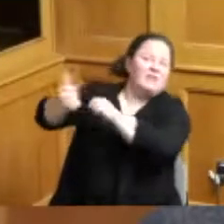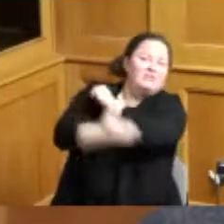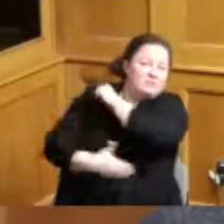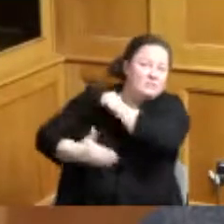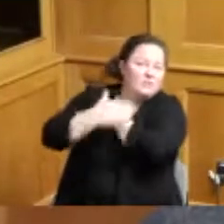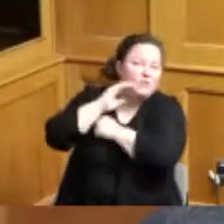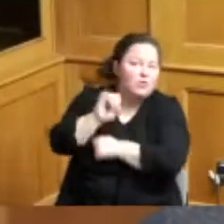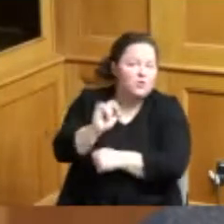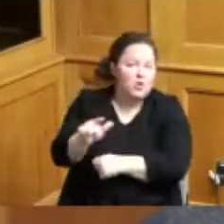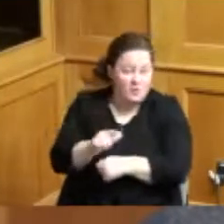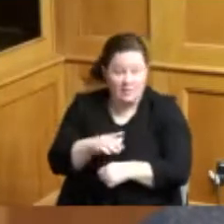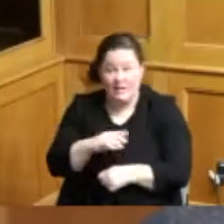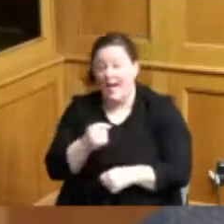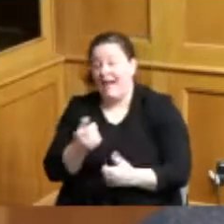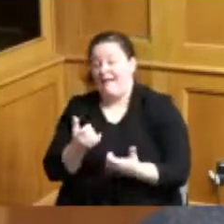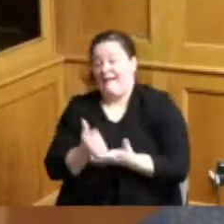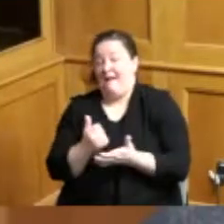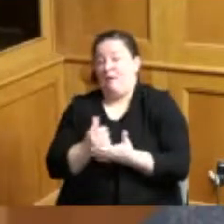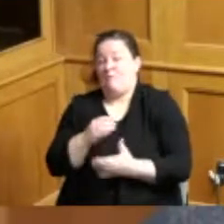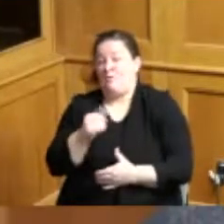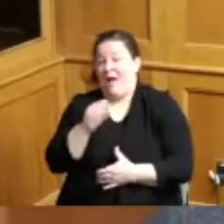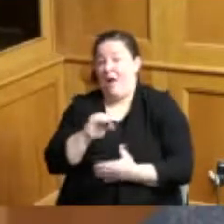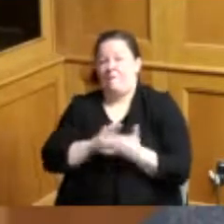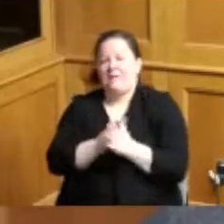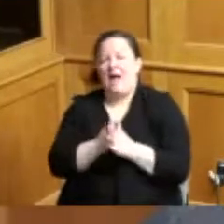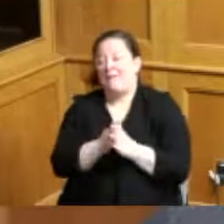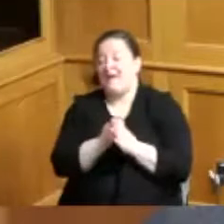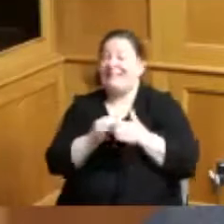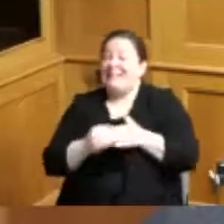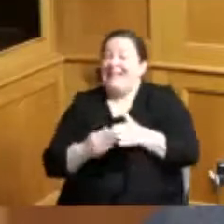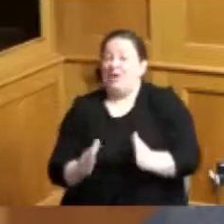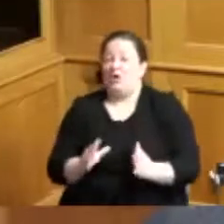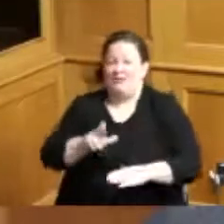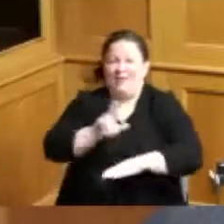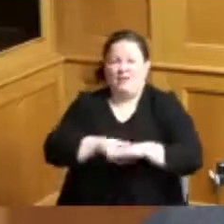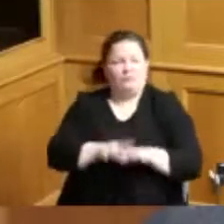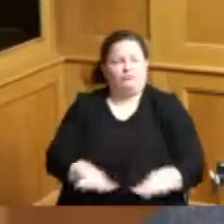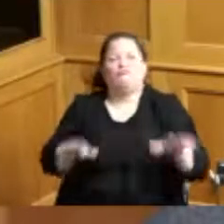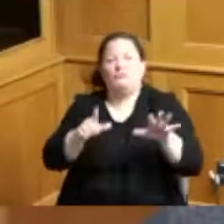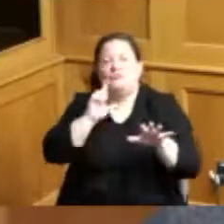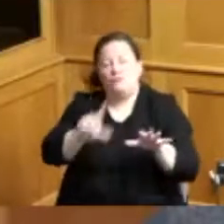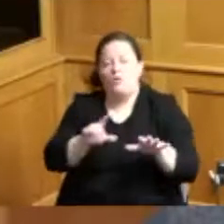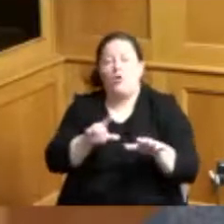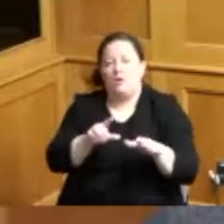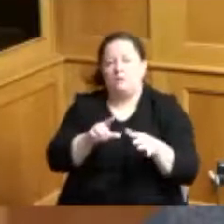in green and energy r d investment and job creation and whereas the existence